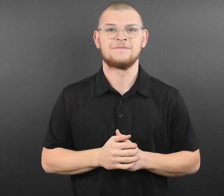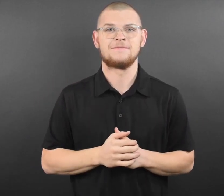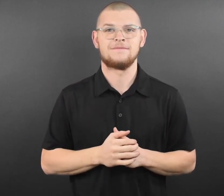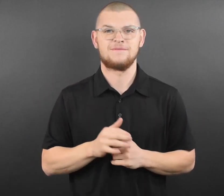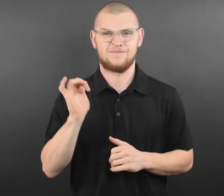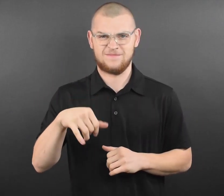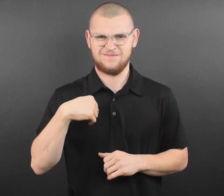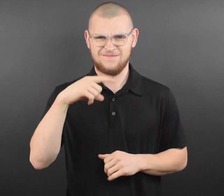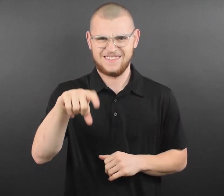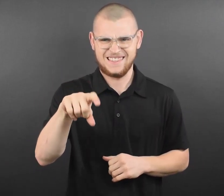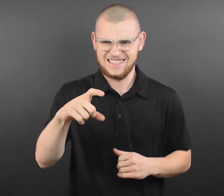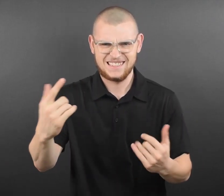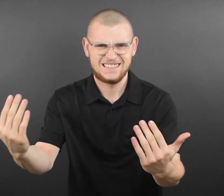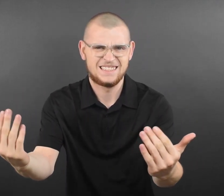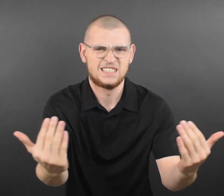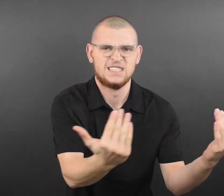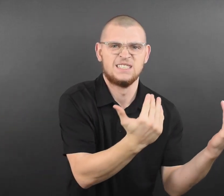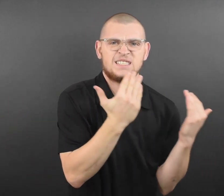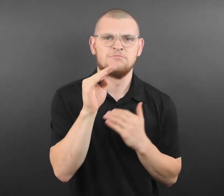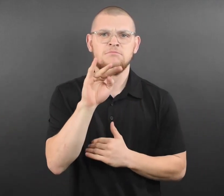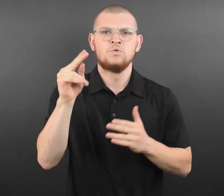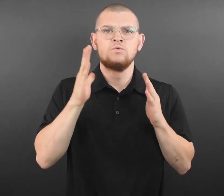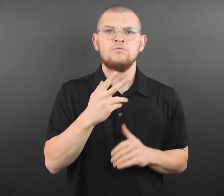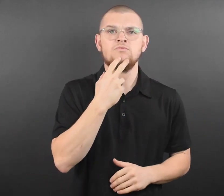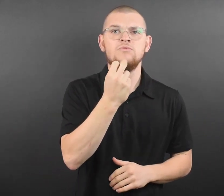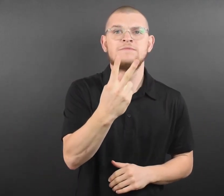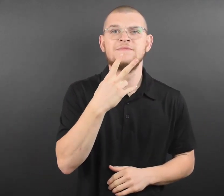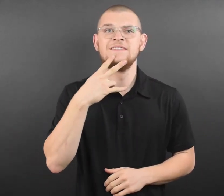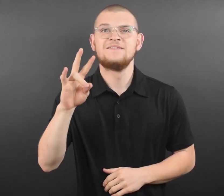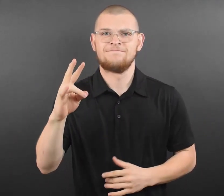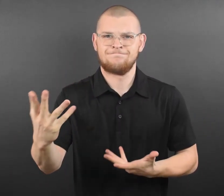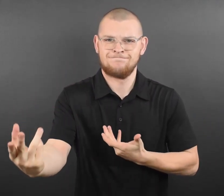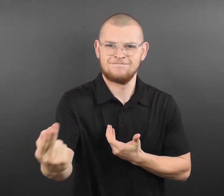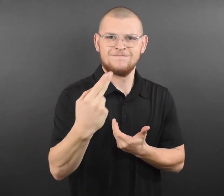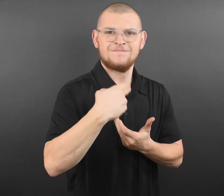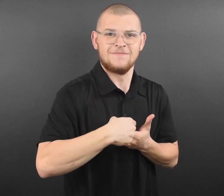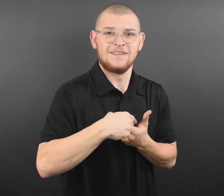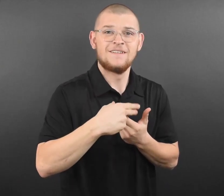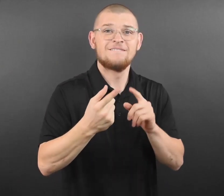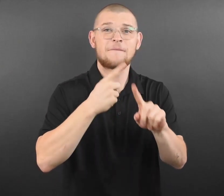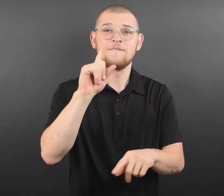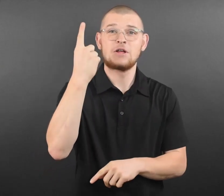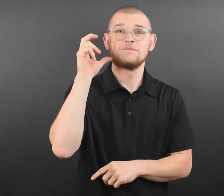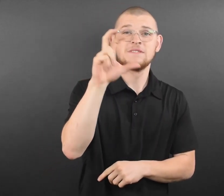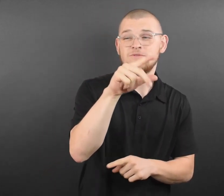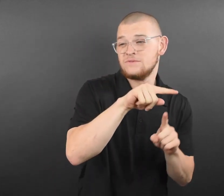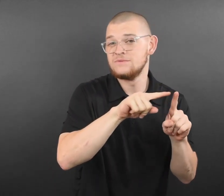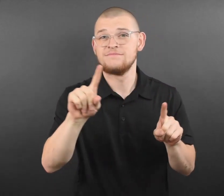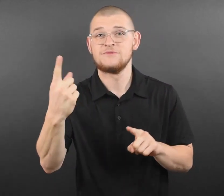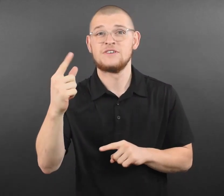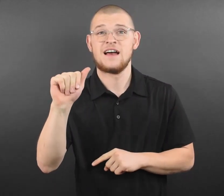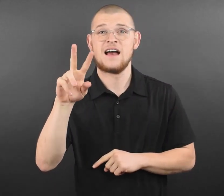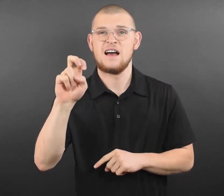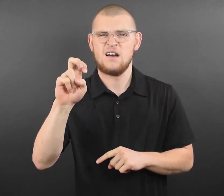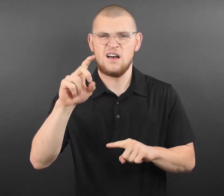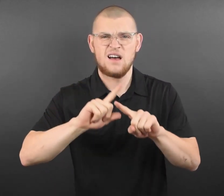“It takes all of us to fight COVID-19, and every shot in the arm is critical to curbing the spread